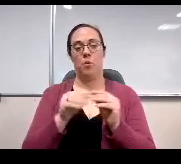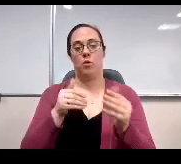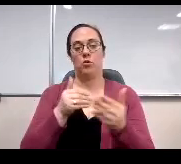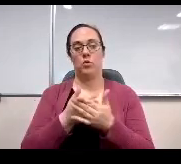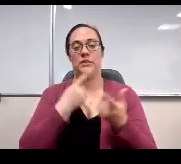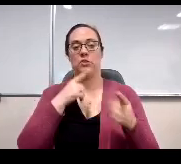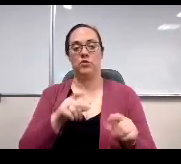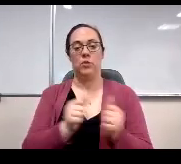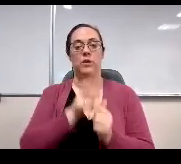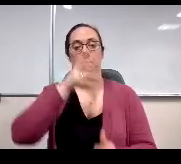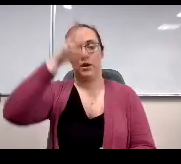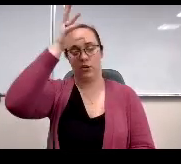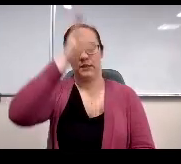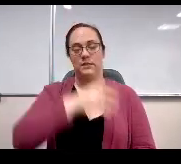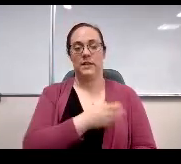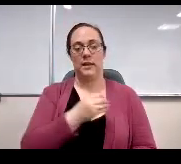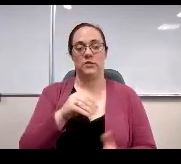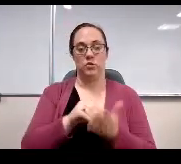with students and parents. Next slide, please.